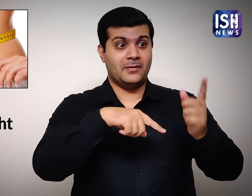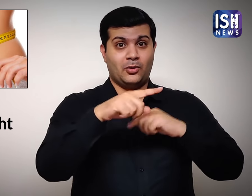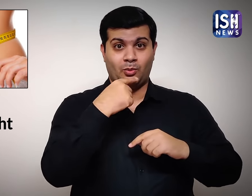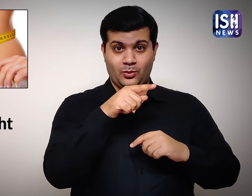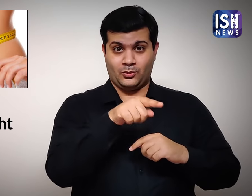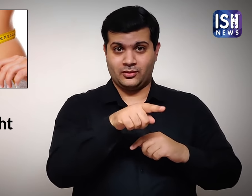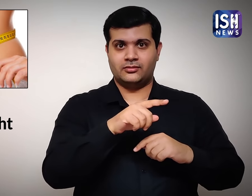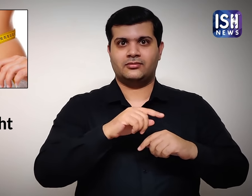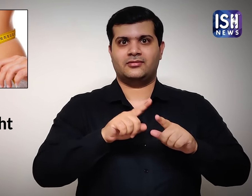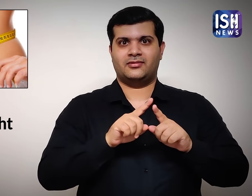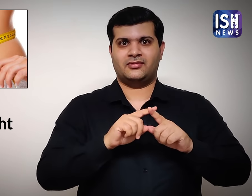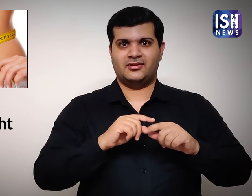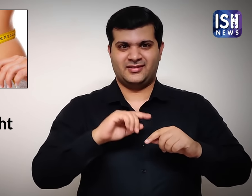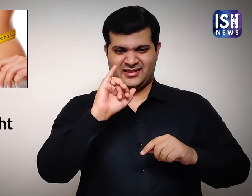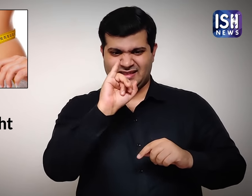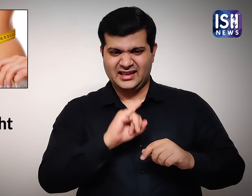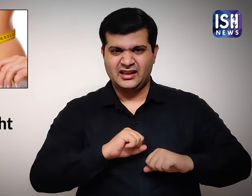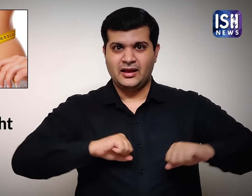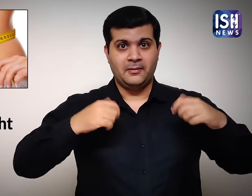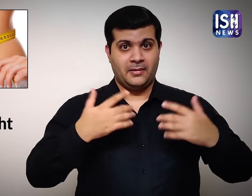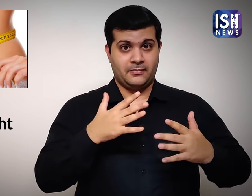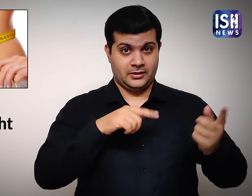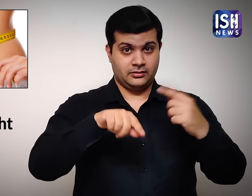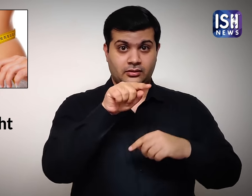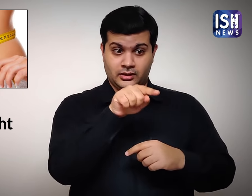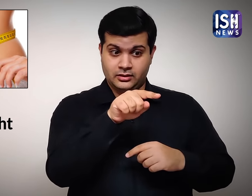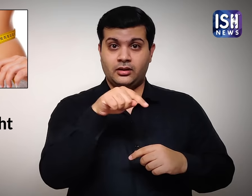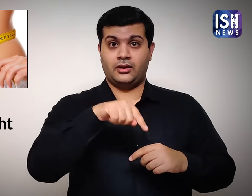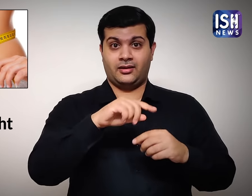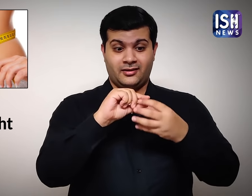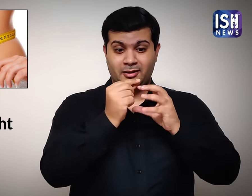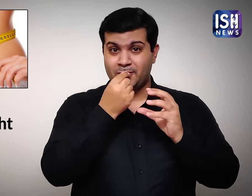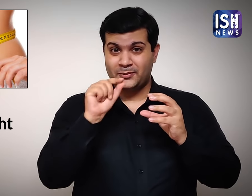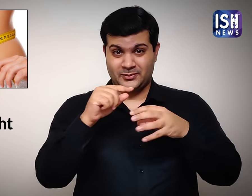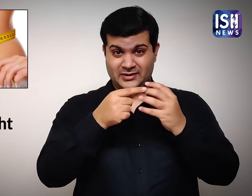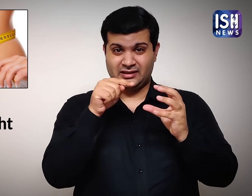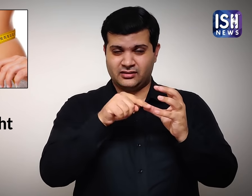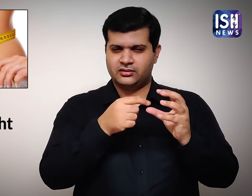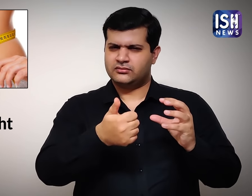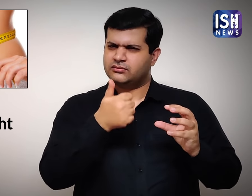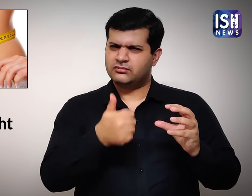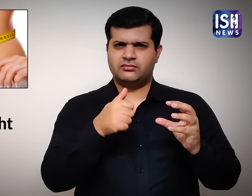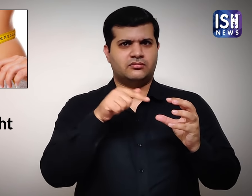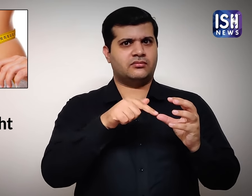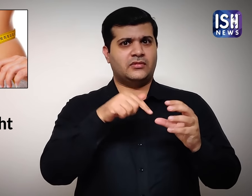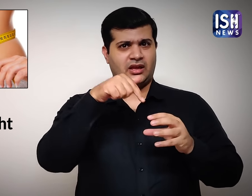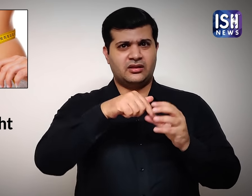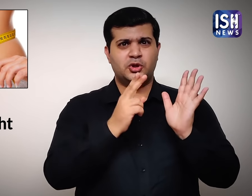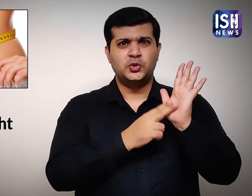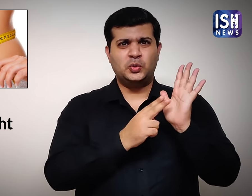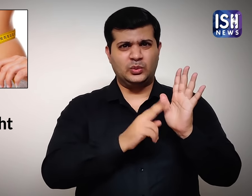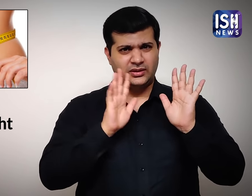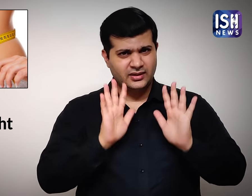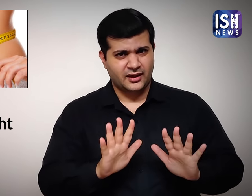Custard apples have a lot of nutrients,